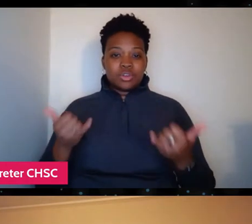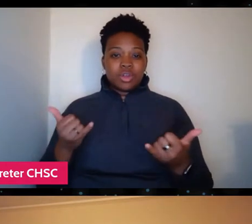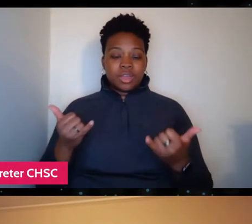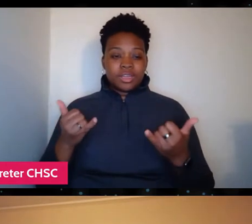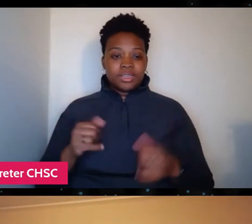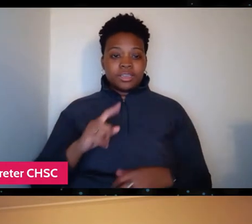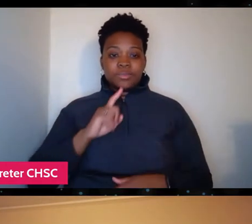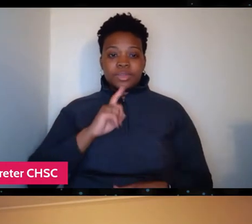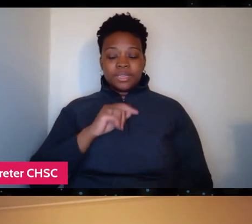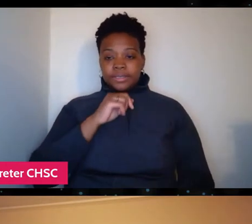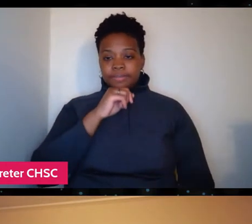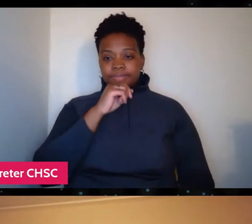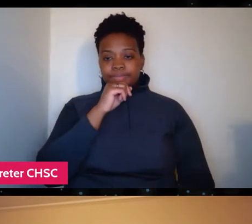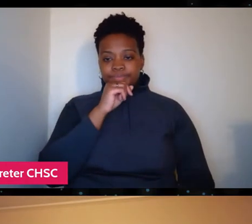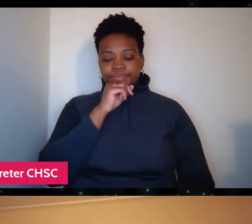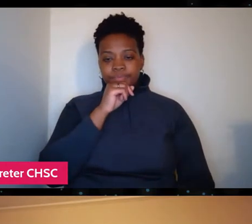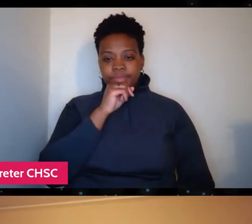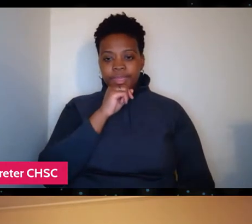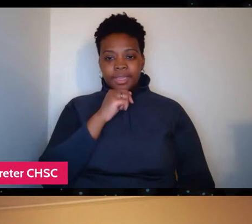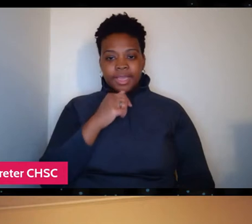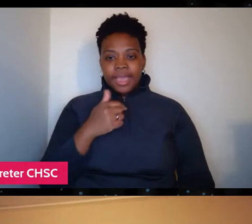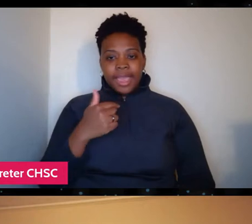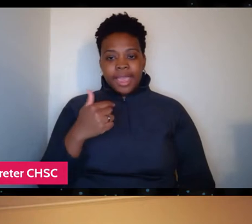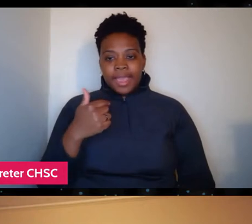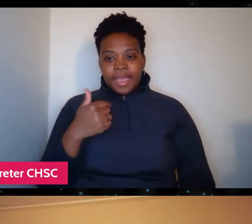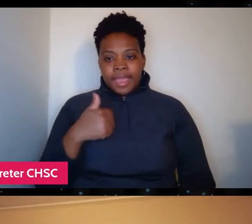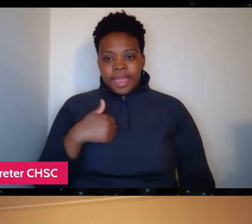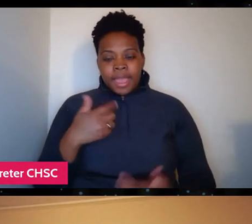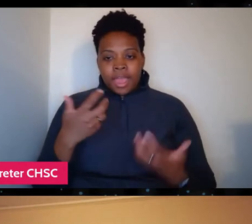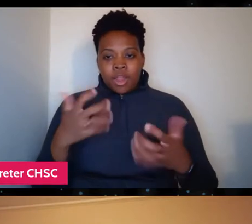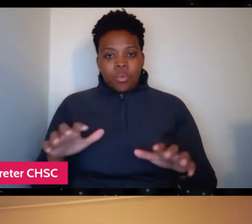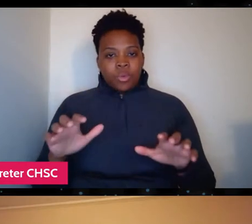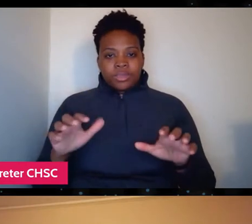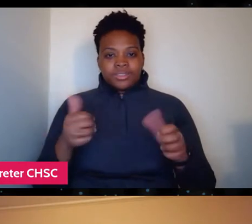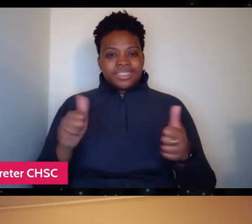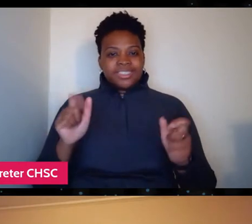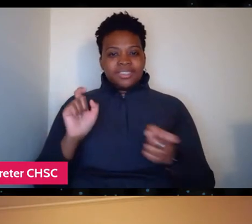And I wouldn't want any changes in the system to come